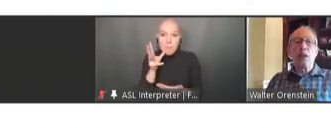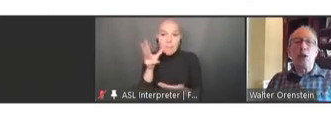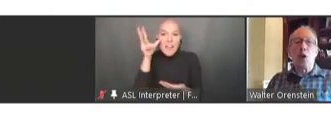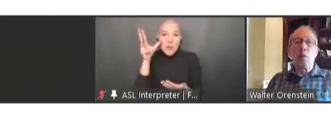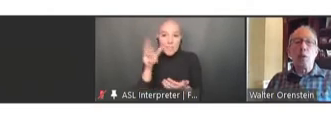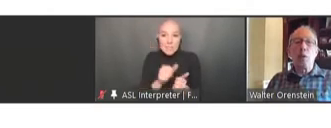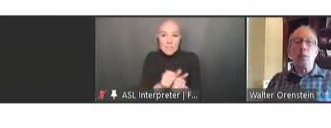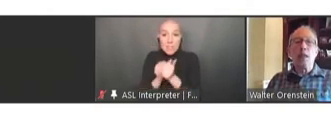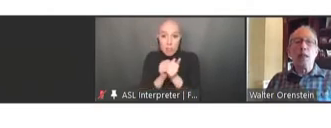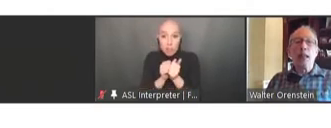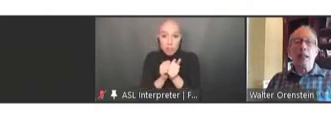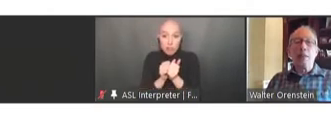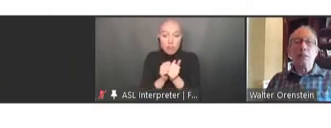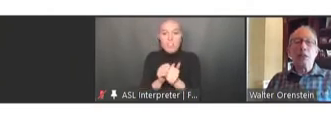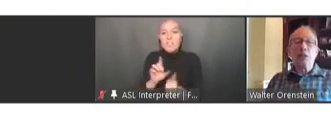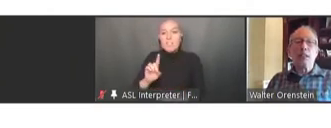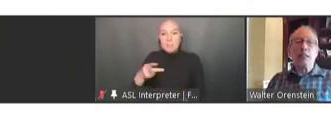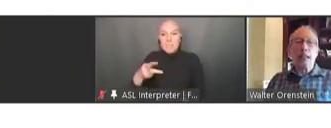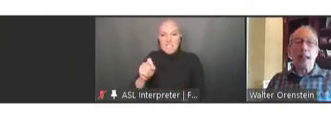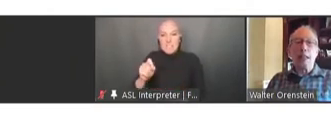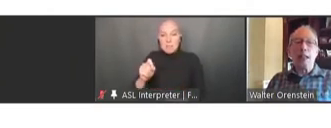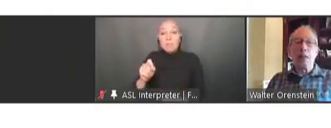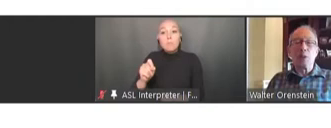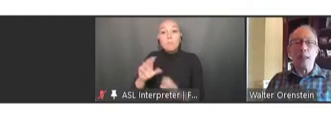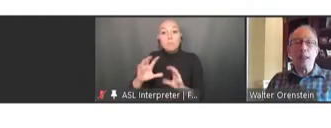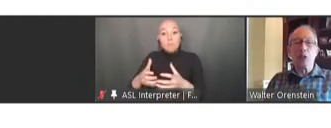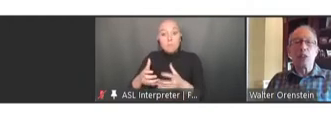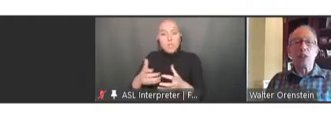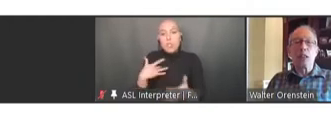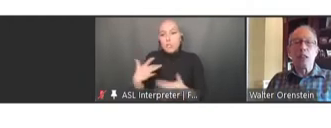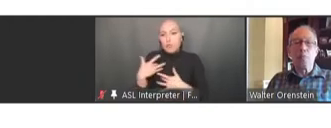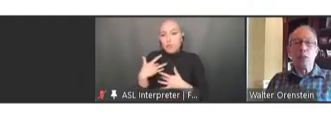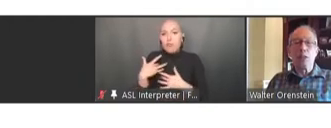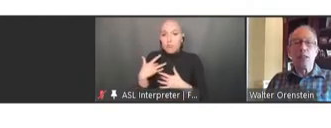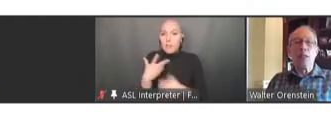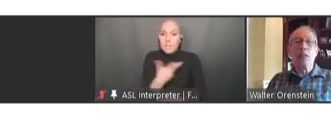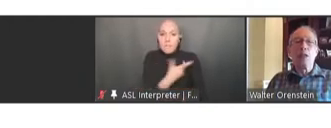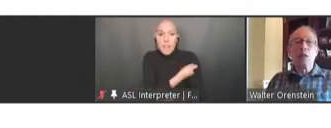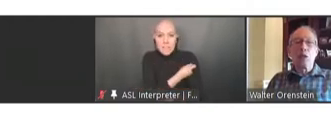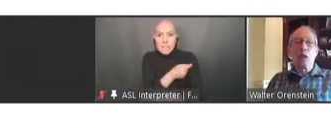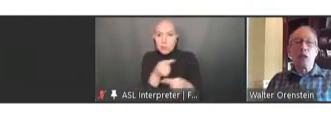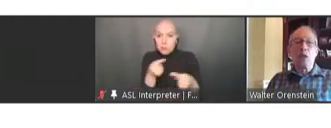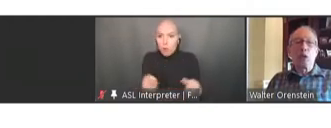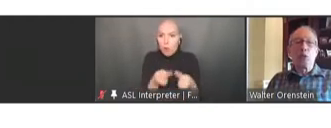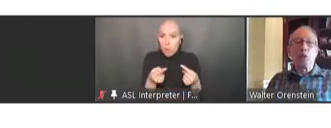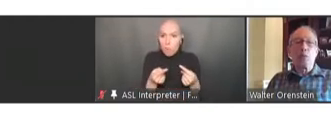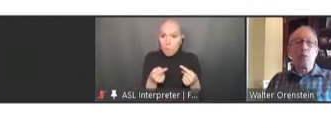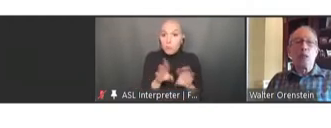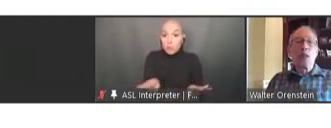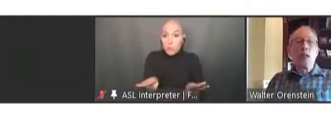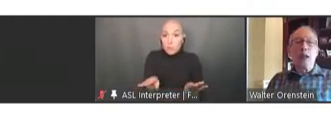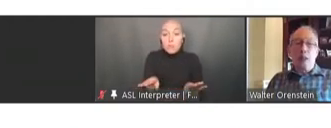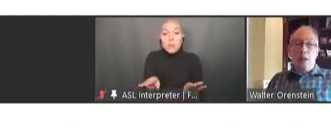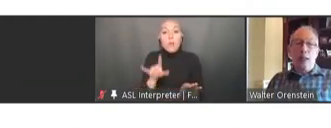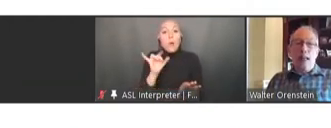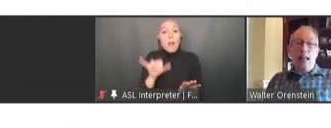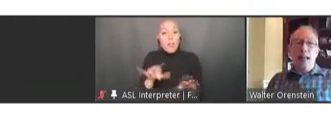had harmed them and that society had an obligation to compensate children and